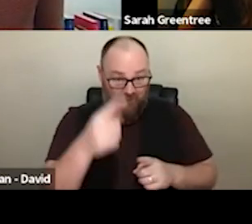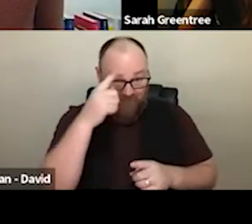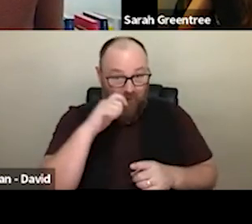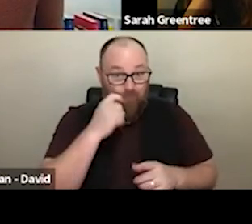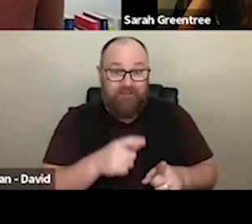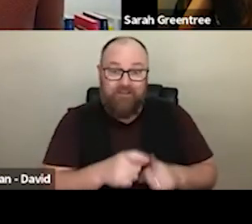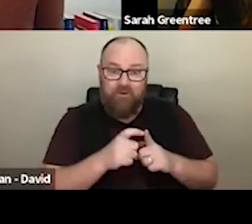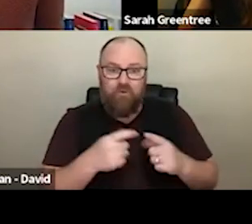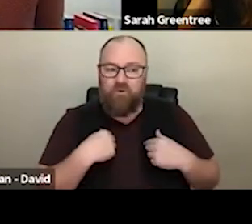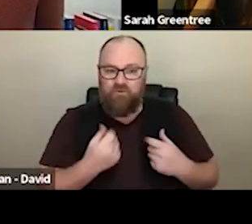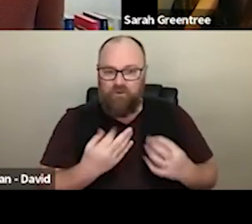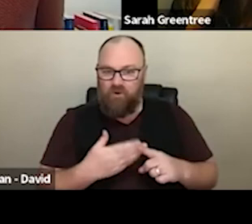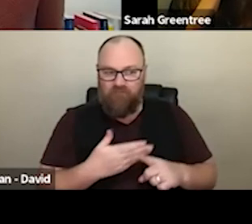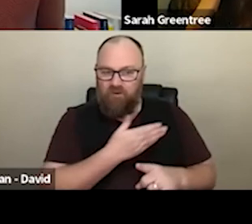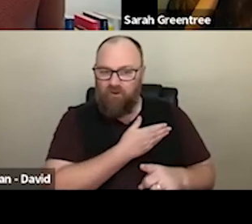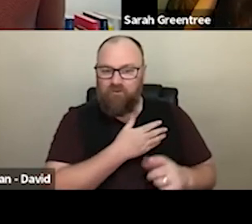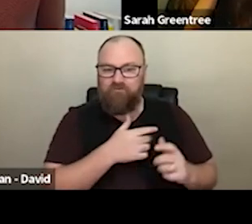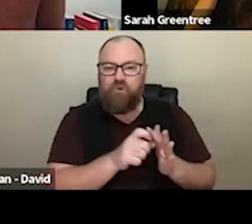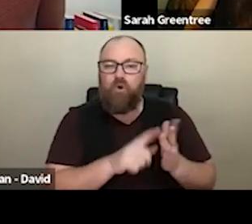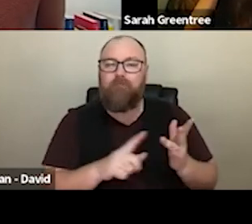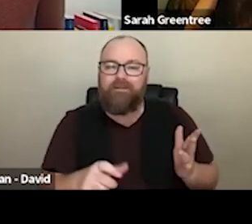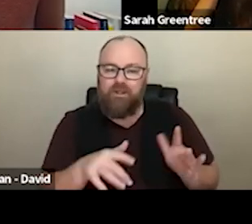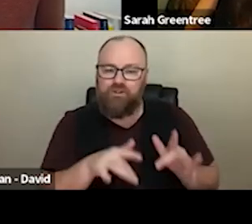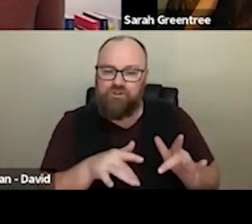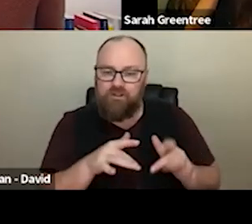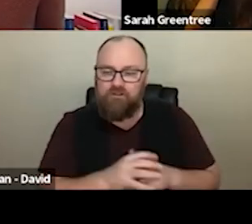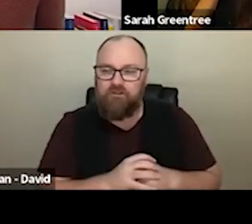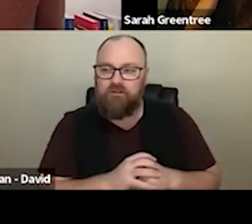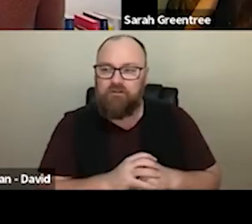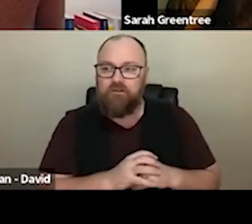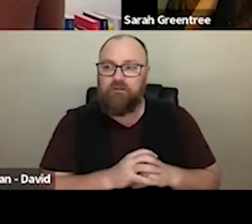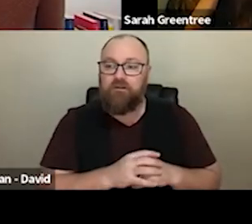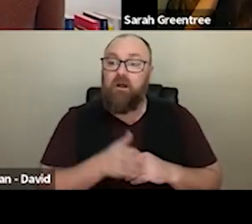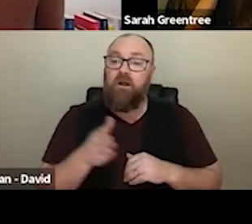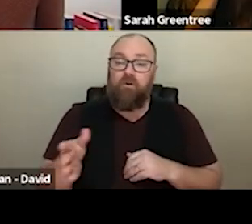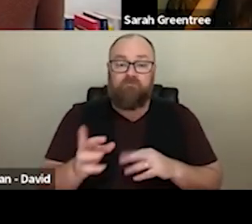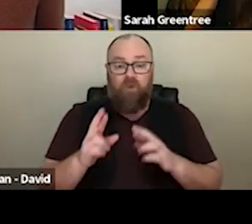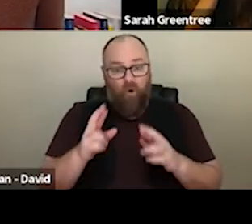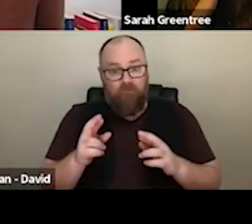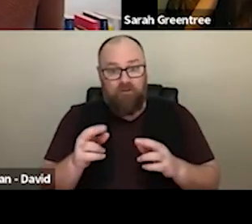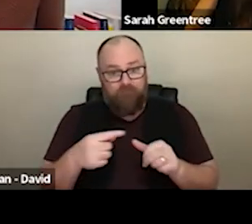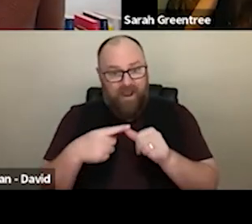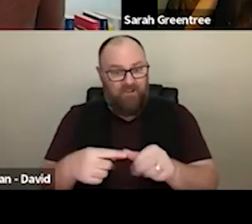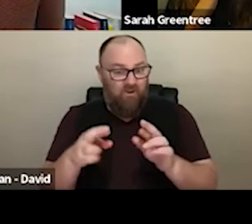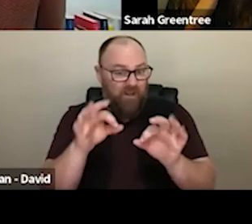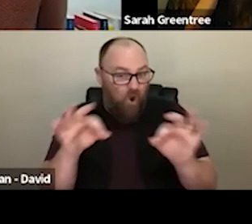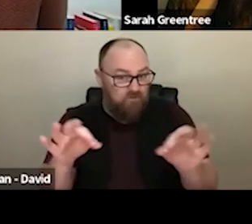Again, we don't have lots of documentation as yet, hopefully, not Helena. history? Because we don't have lots of documentation as yet. -- East its land Gippsland. Hopefully not, we do